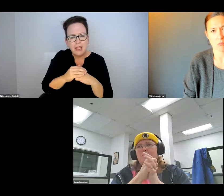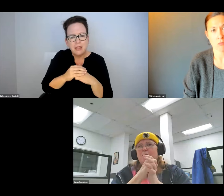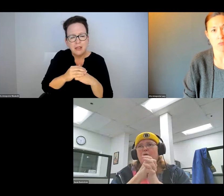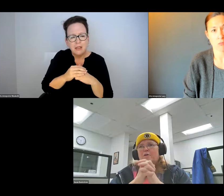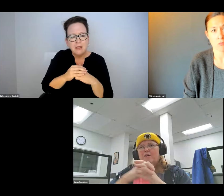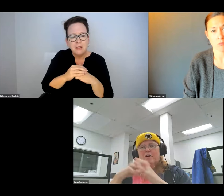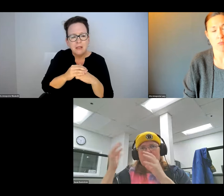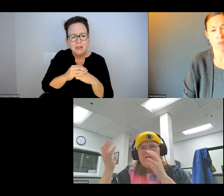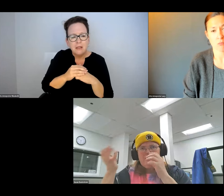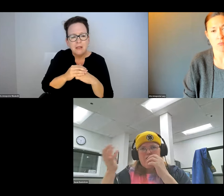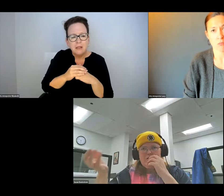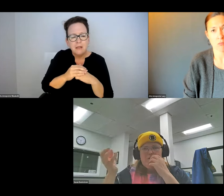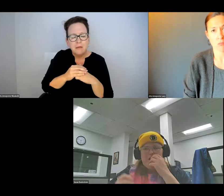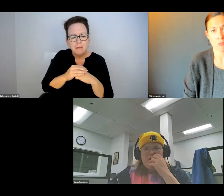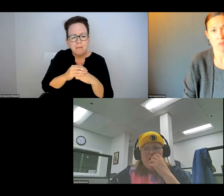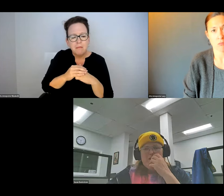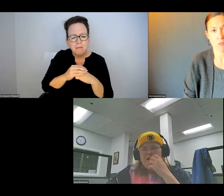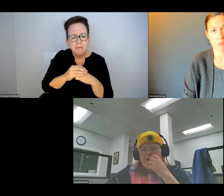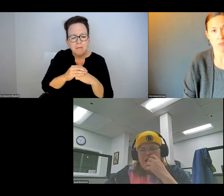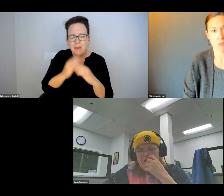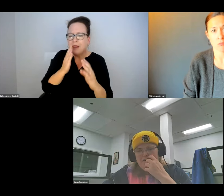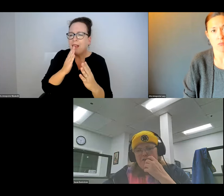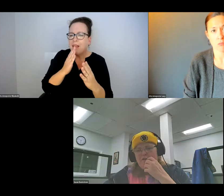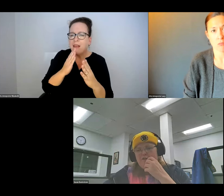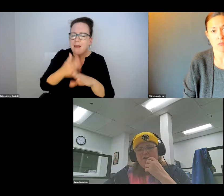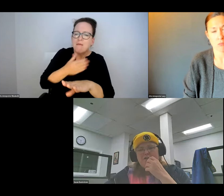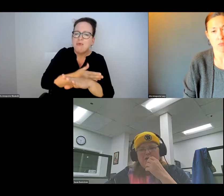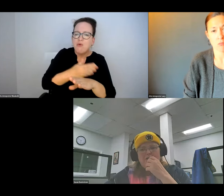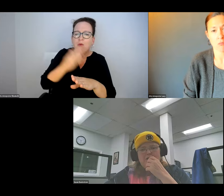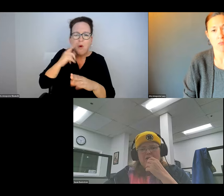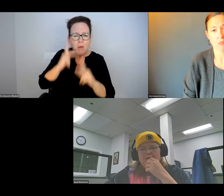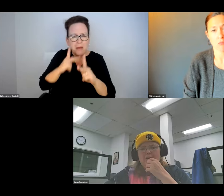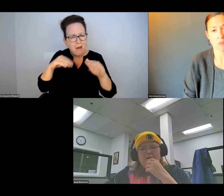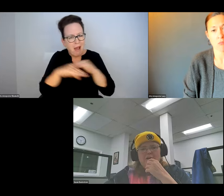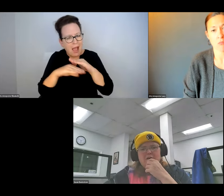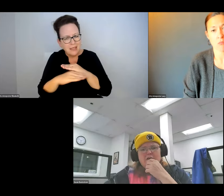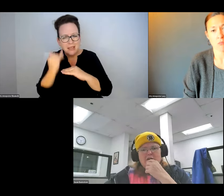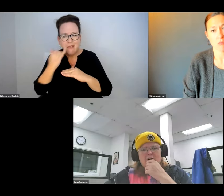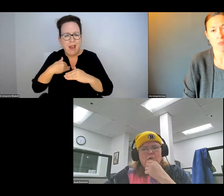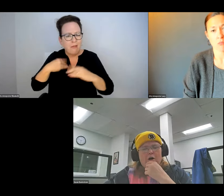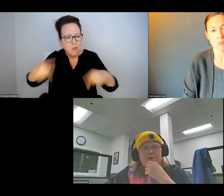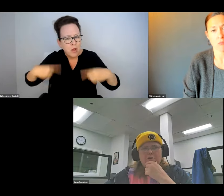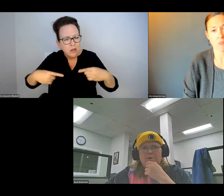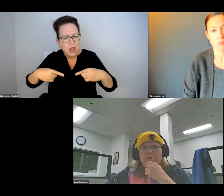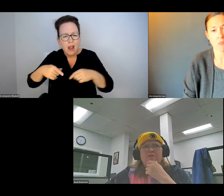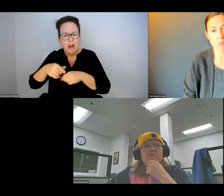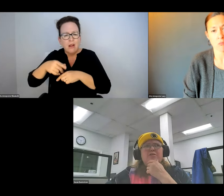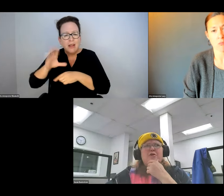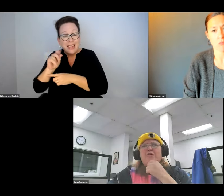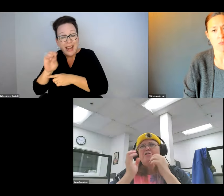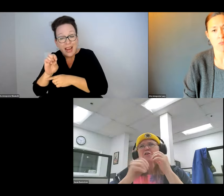ACTUALLY OPEN THE DOOR AND PUT DOWN A RAMP OR OPEN A DOOR TO